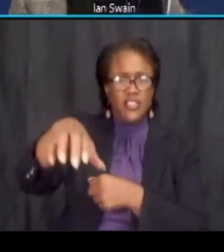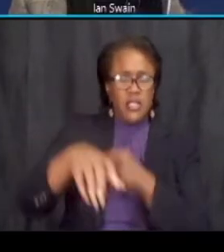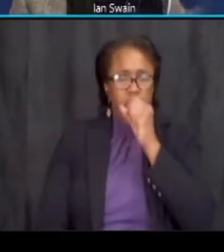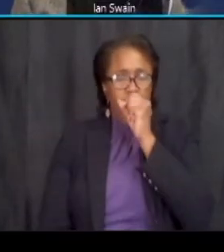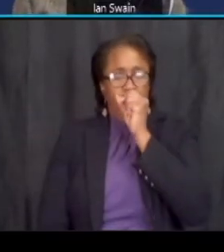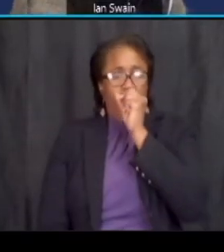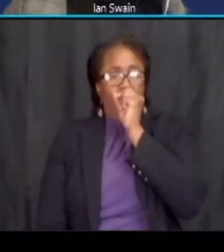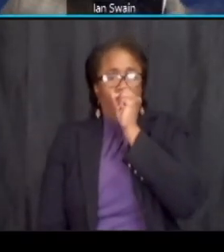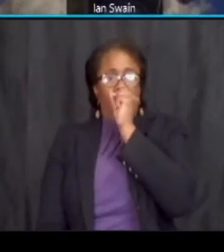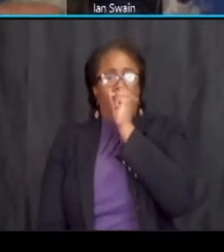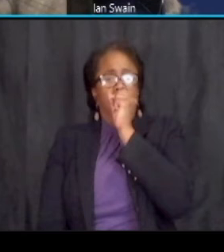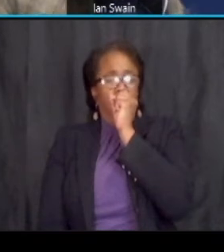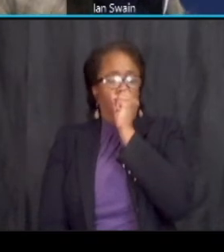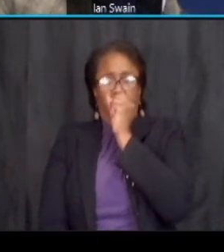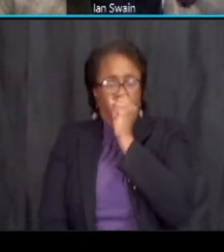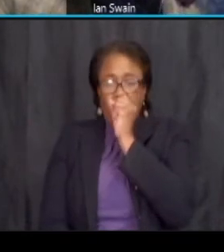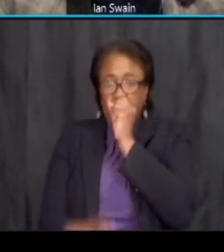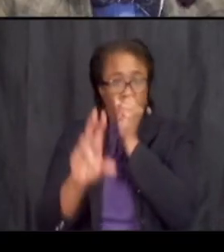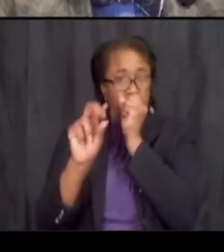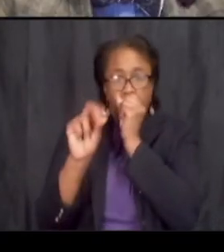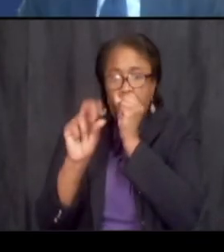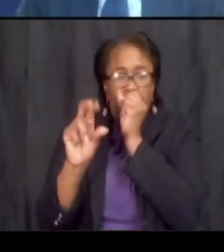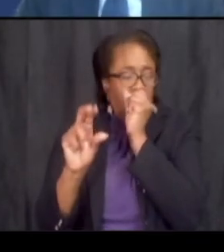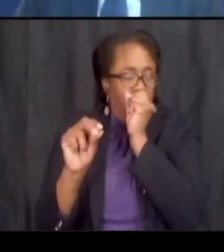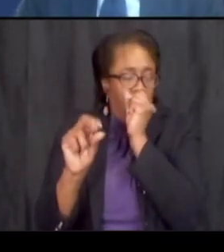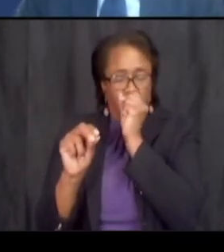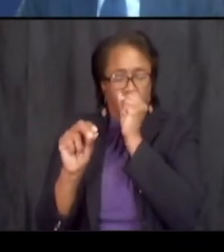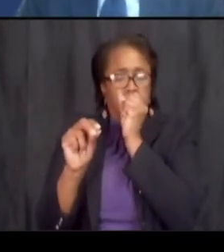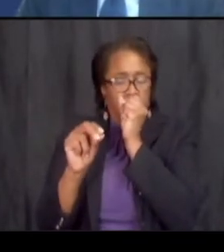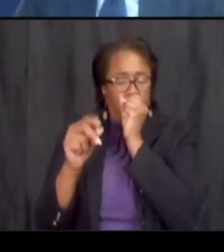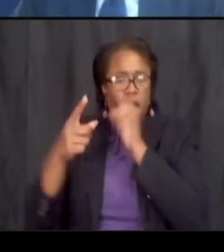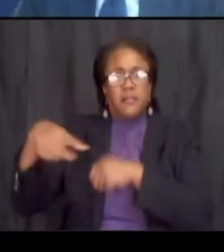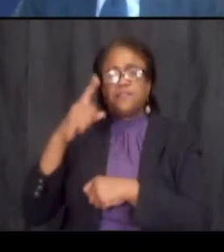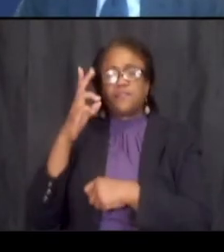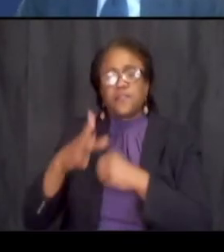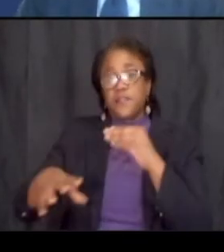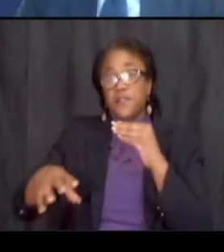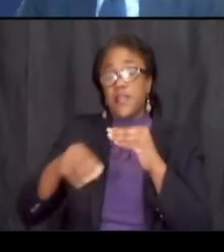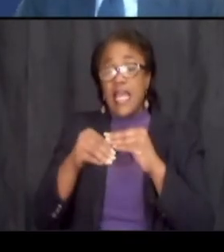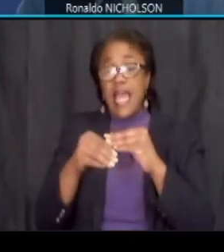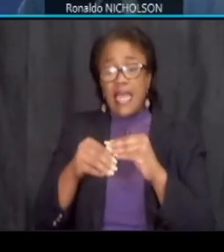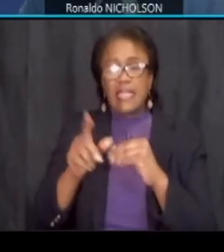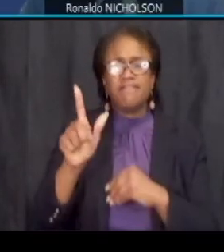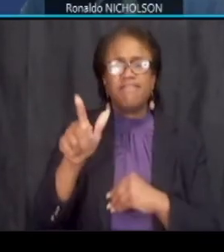it really doesn't um those will come along later uh as the contractor